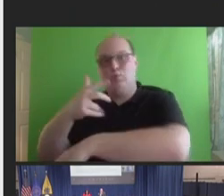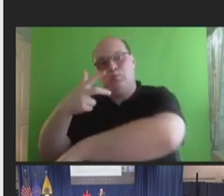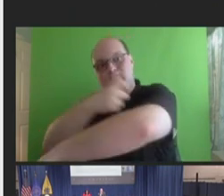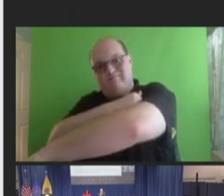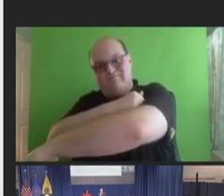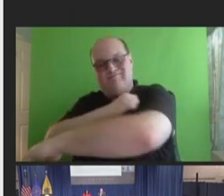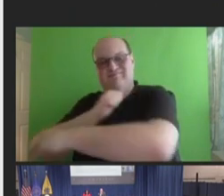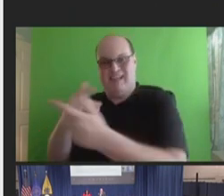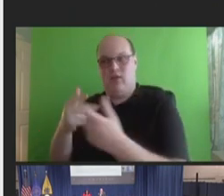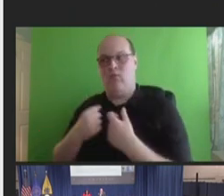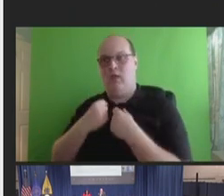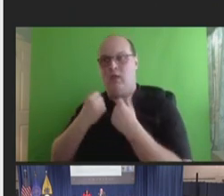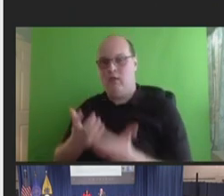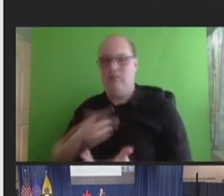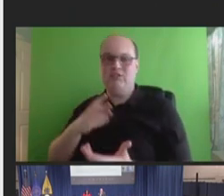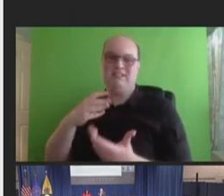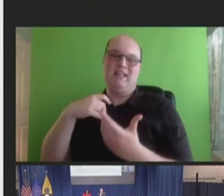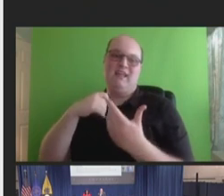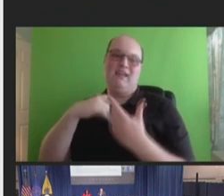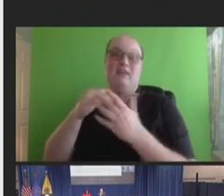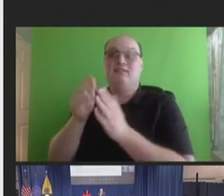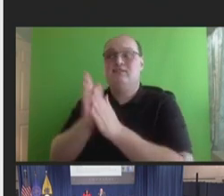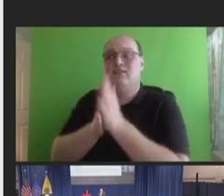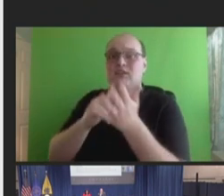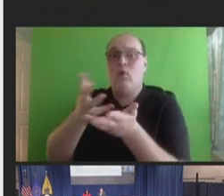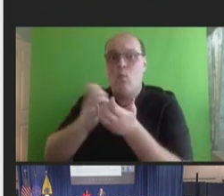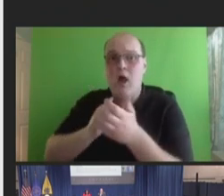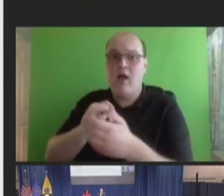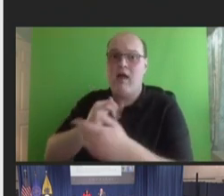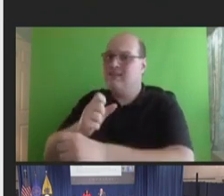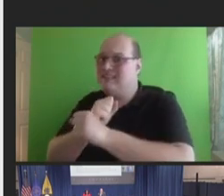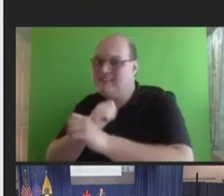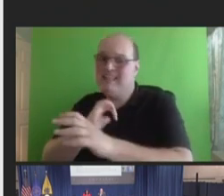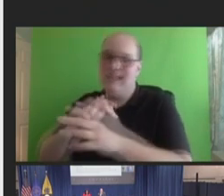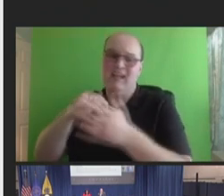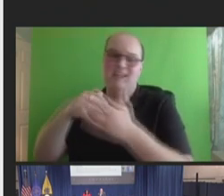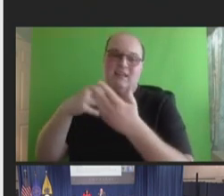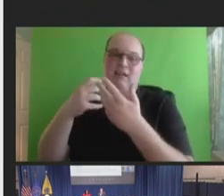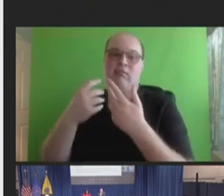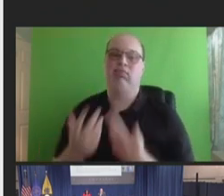just kind of losing enthusiasm and losing steam for getting some of these follow-up